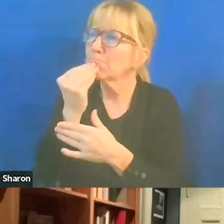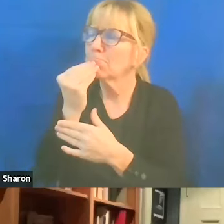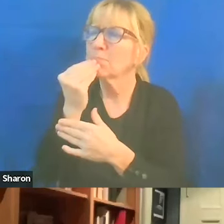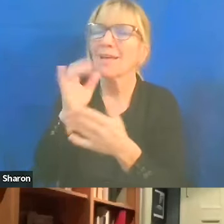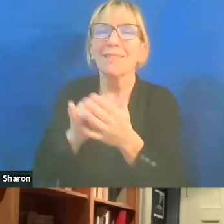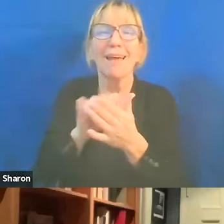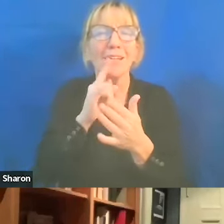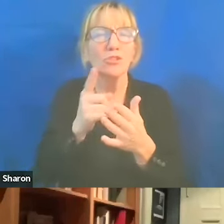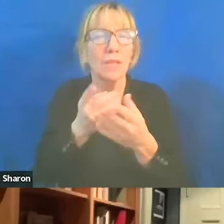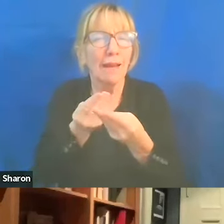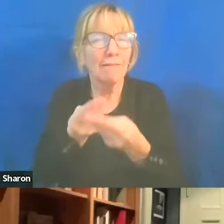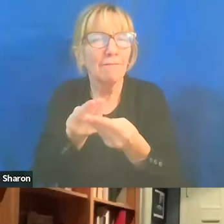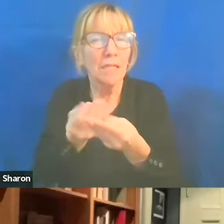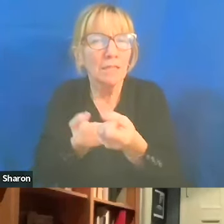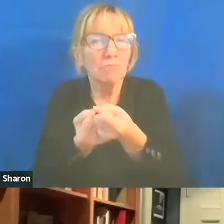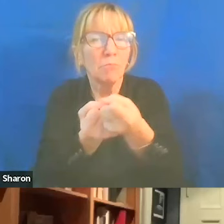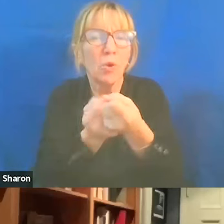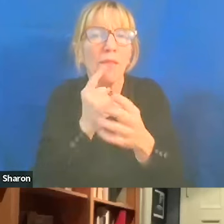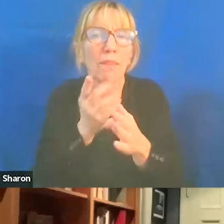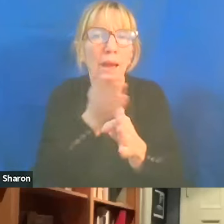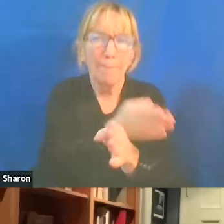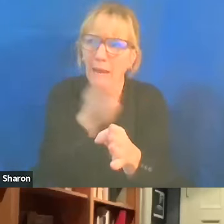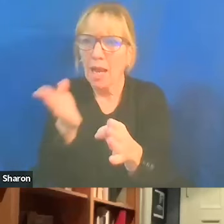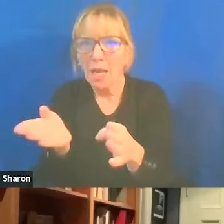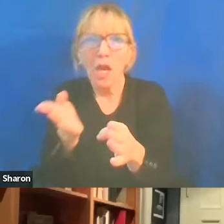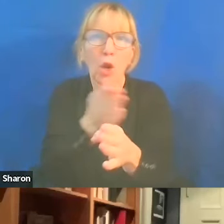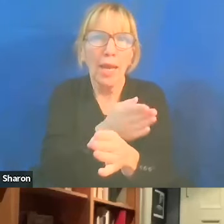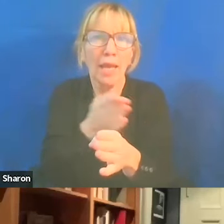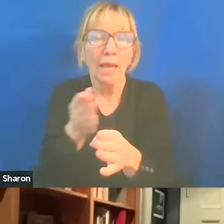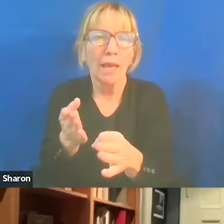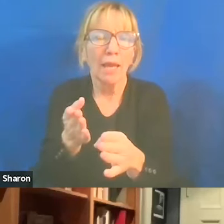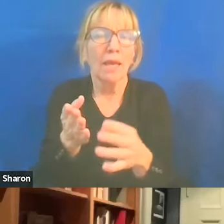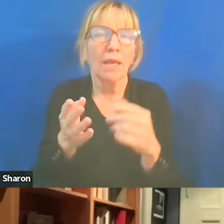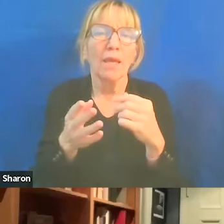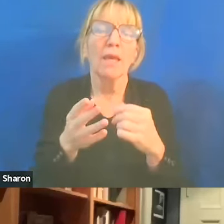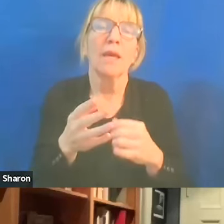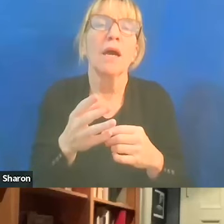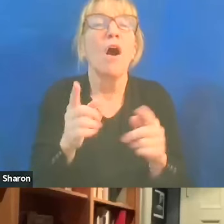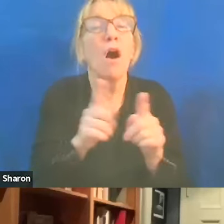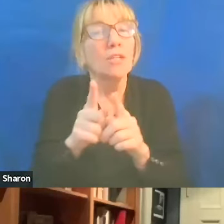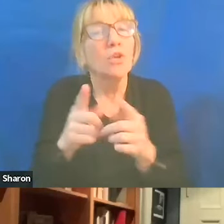which is the problem in the first place. There's also an opportunity here that,